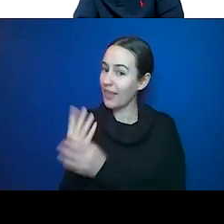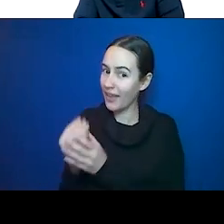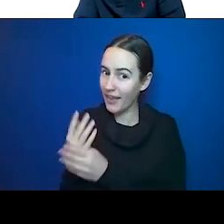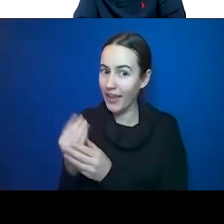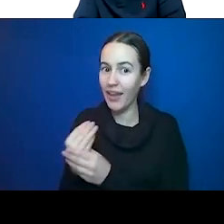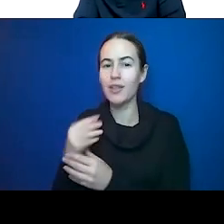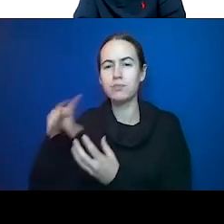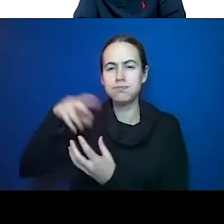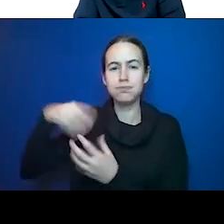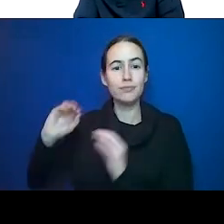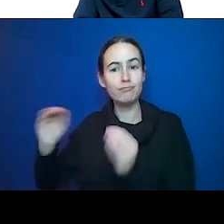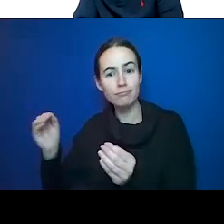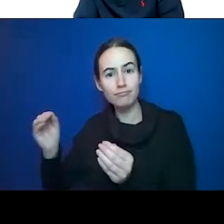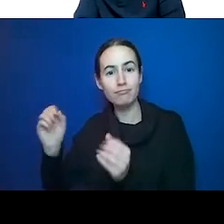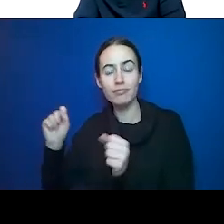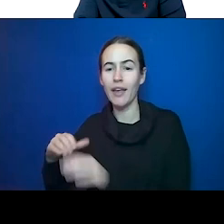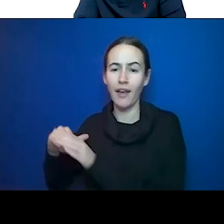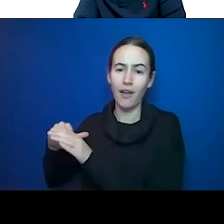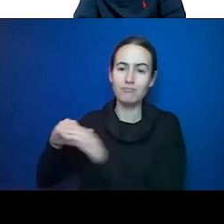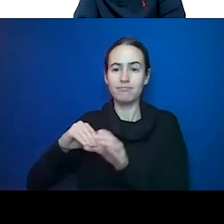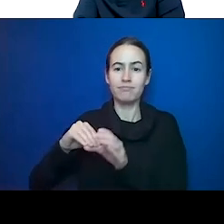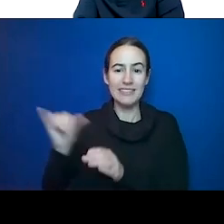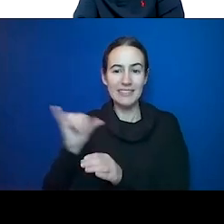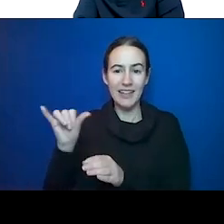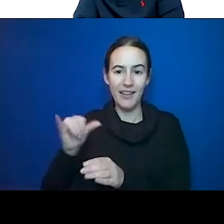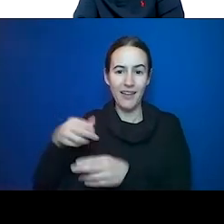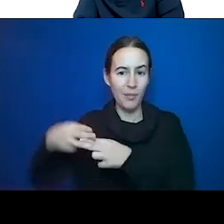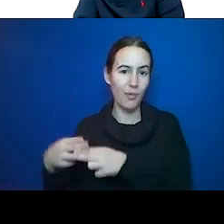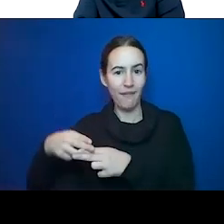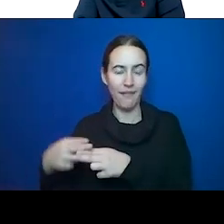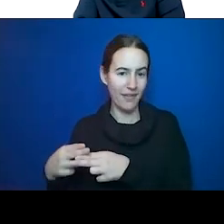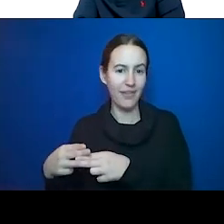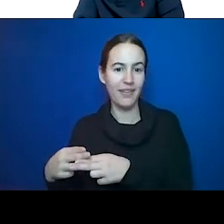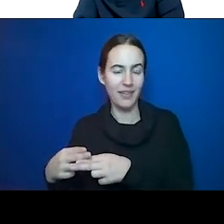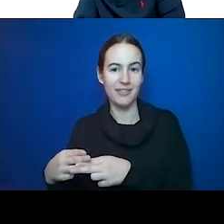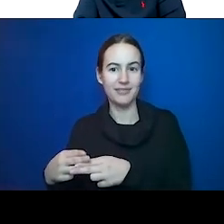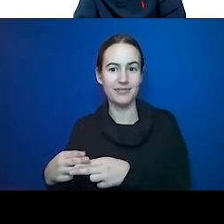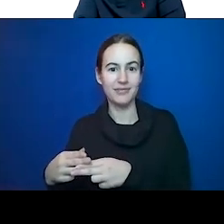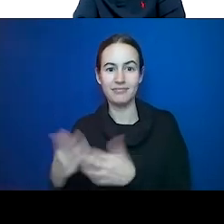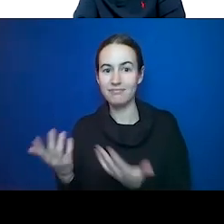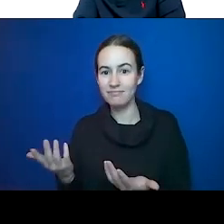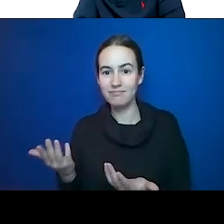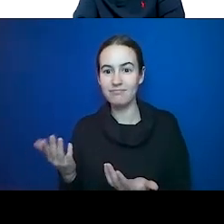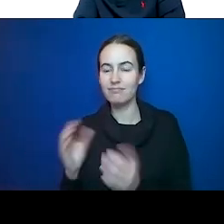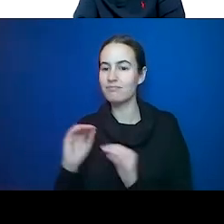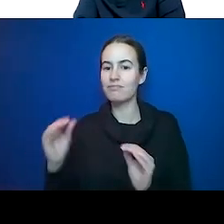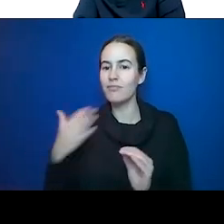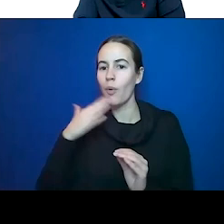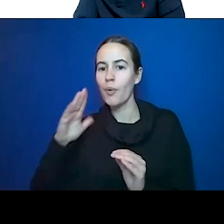doing the same thing. But no bad by-products going into the body.